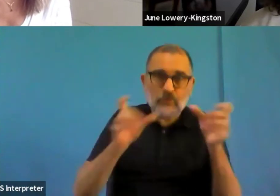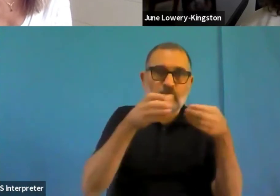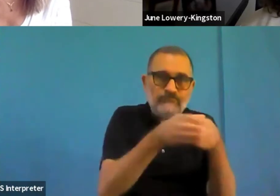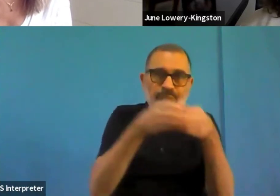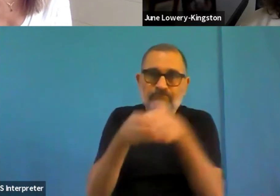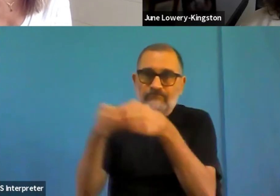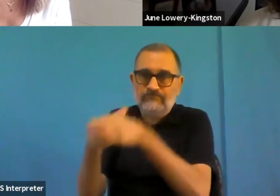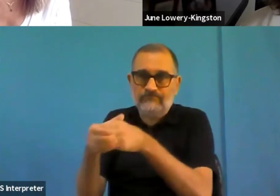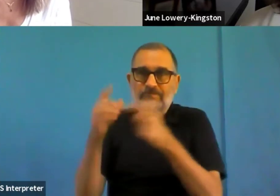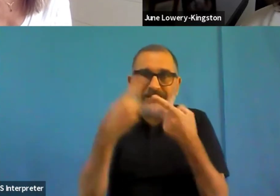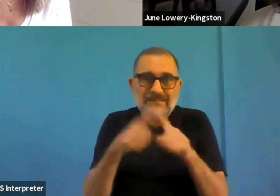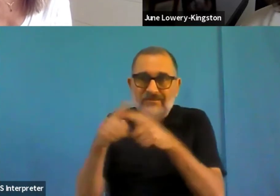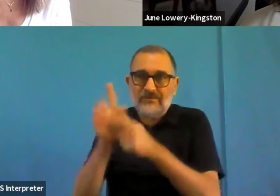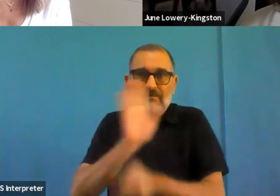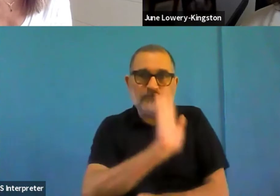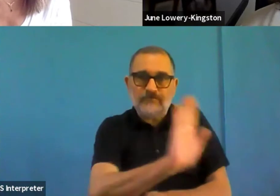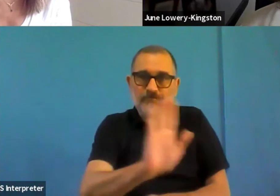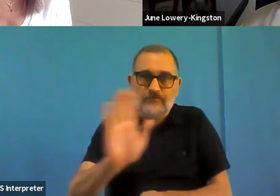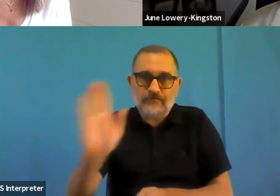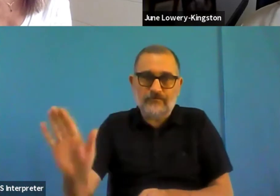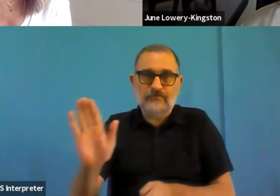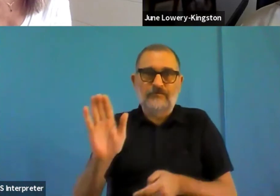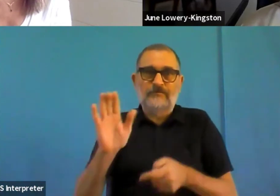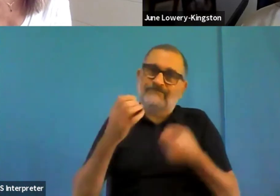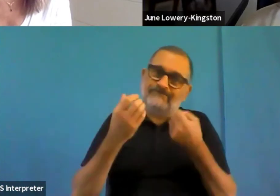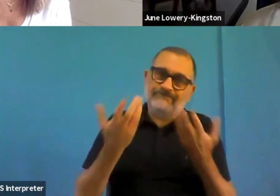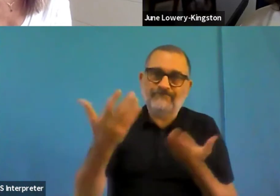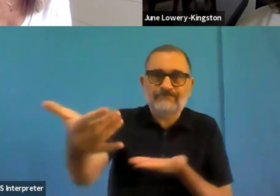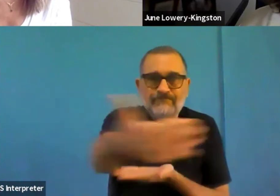And we hope that there are some lessons from this that we can feed back into our colleagues